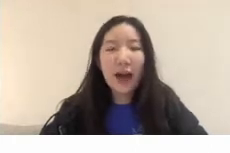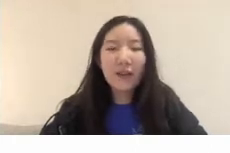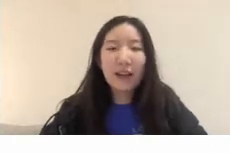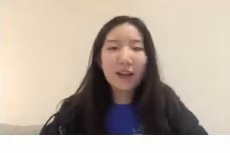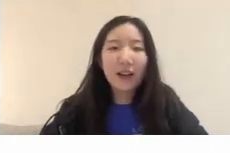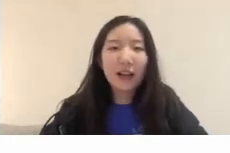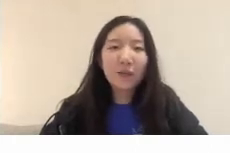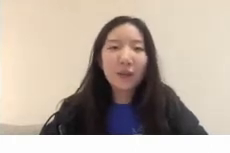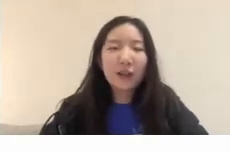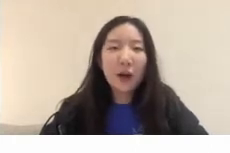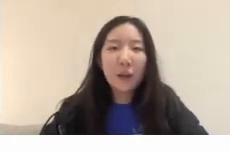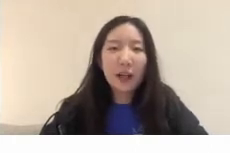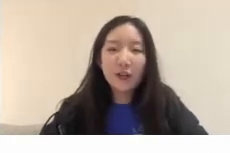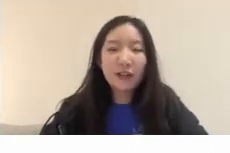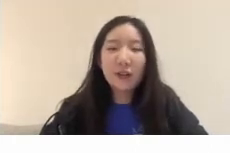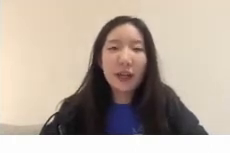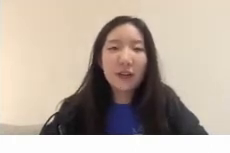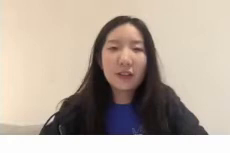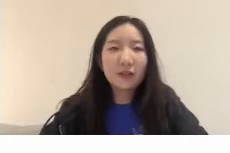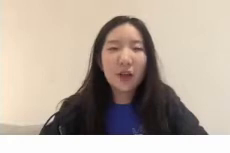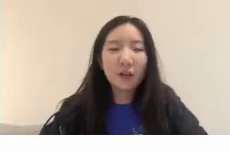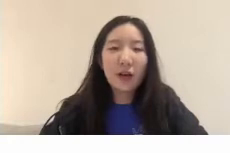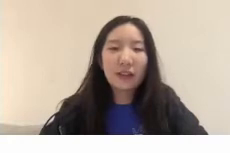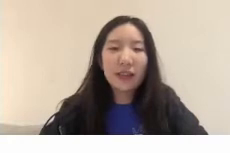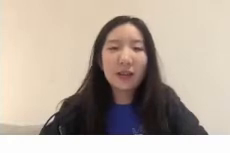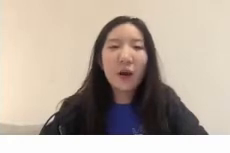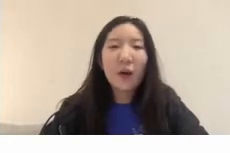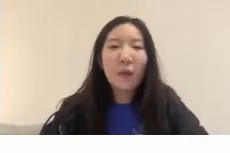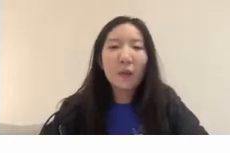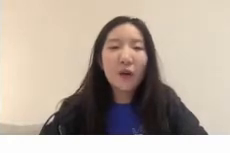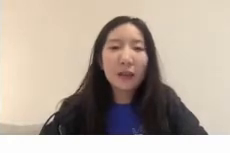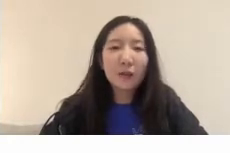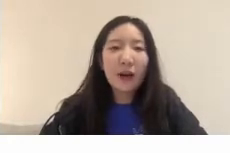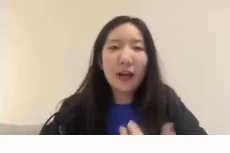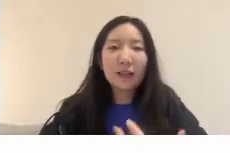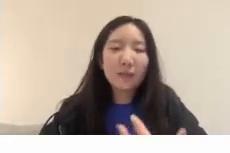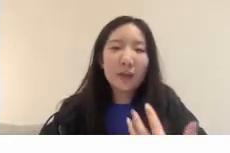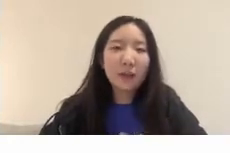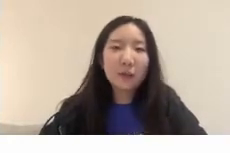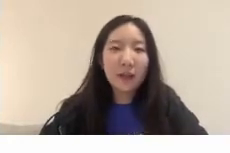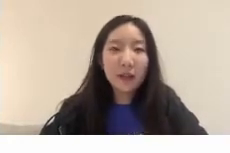any other like topic interests you you can just talk to us and we will try to find some speakers